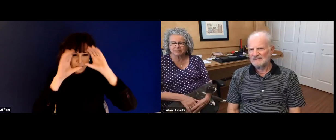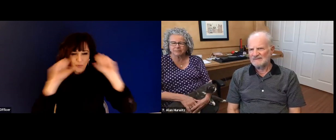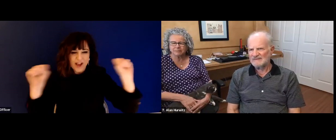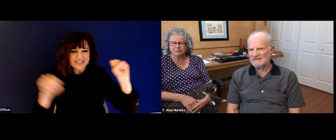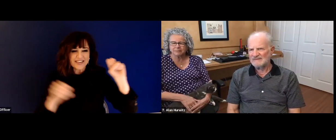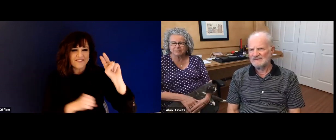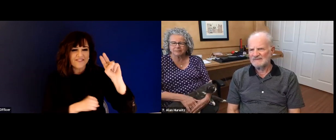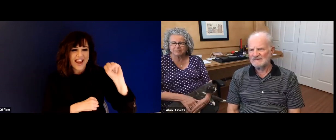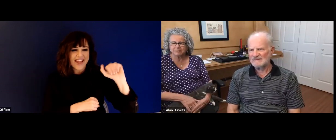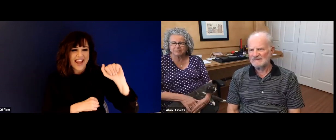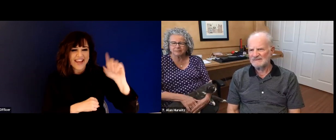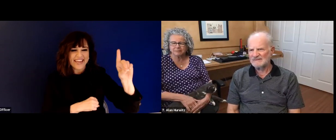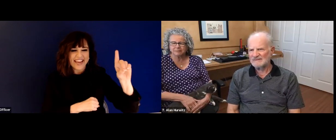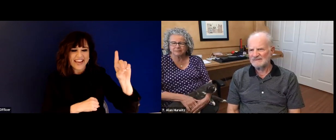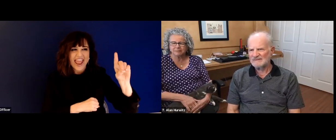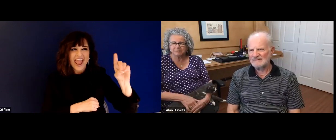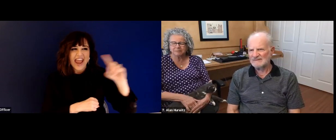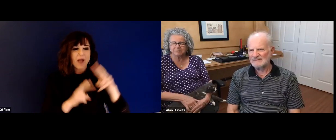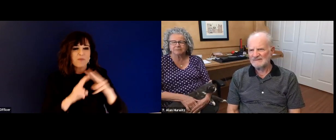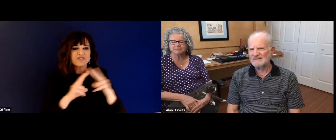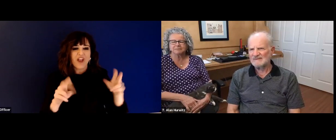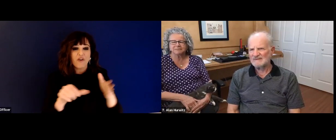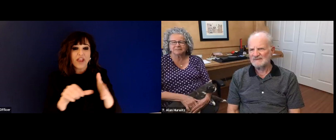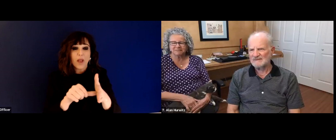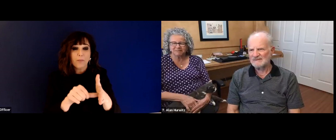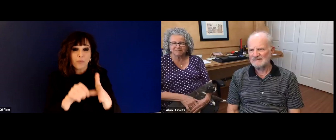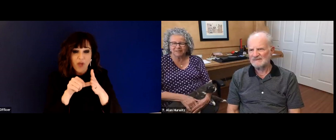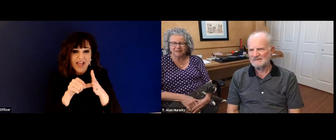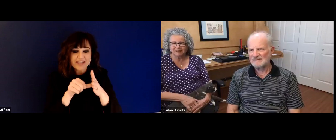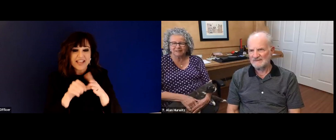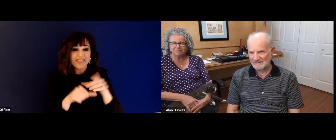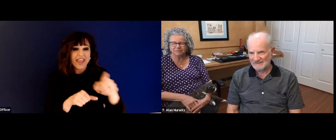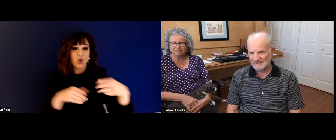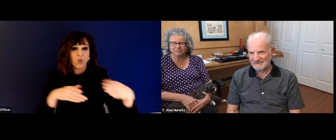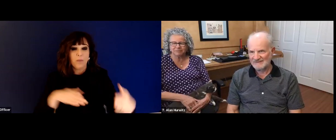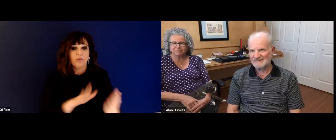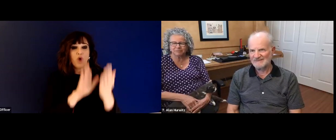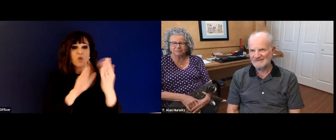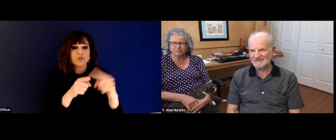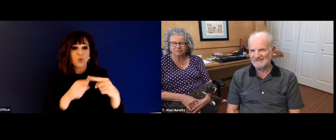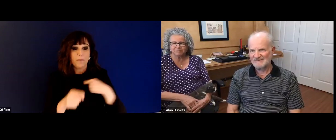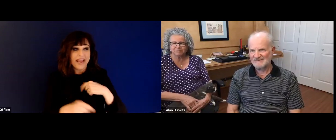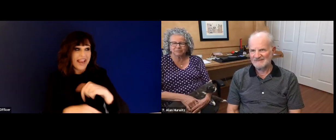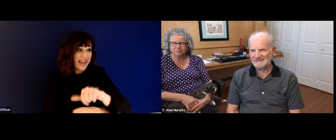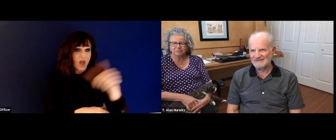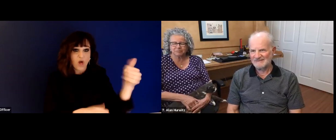I believe it. I remember when I enrolled to our it in the 80s.